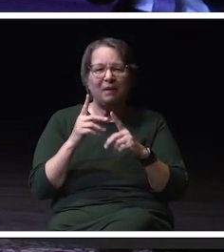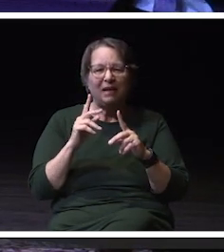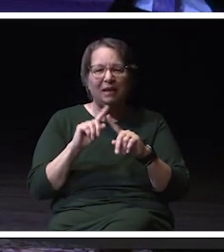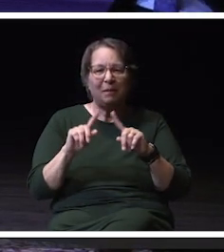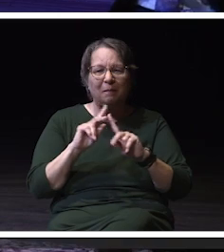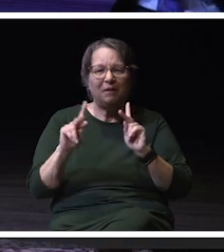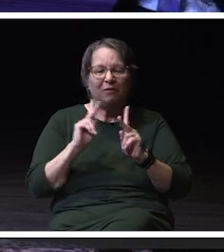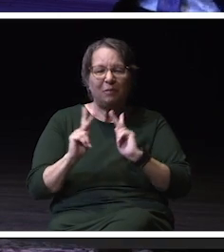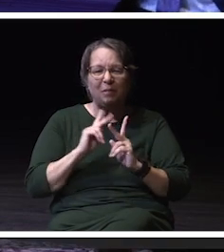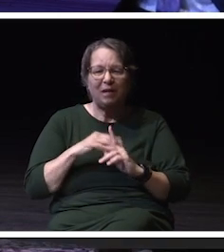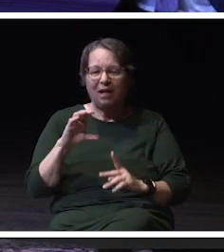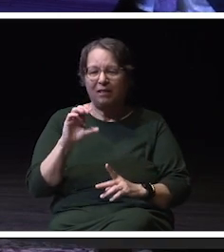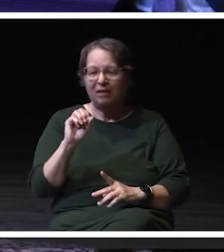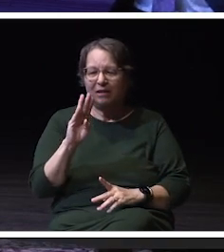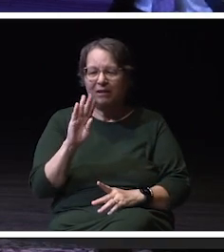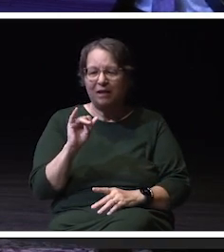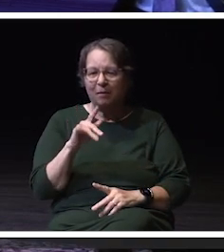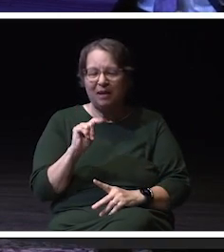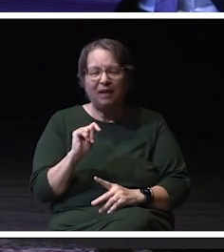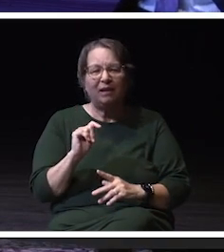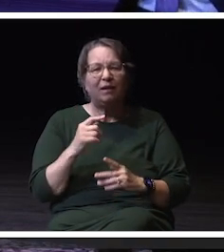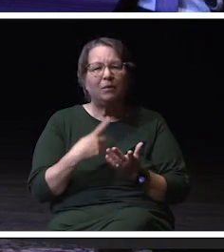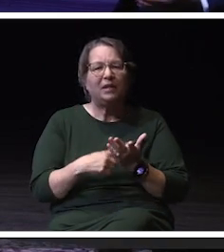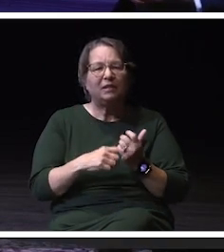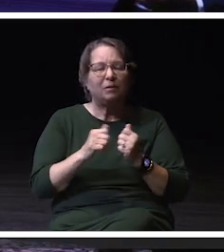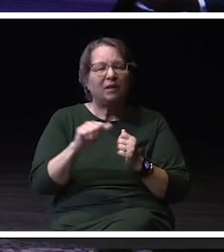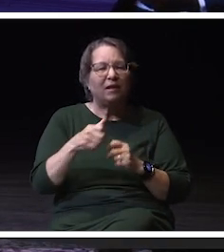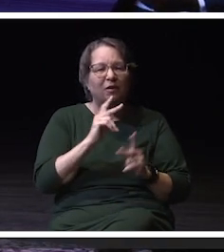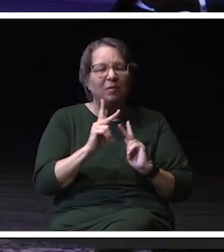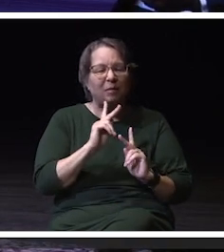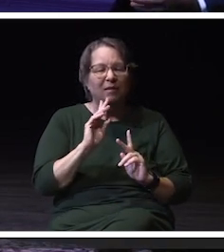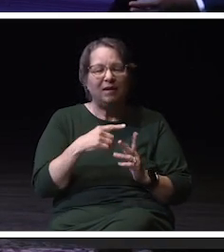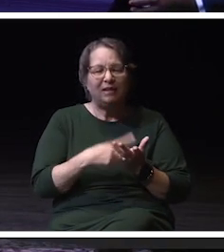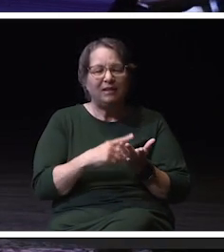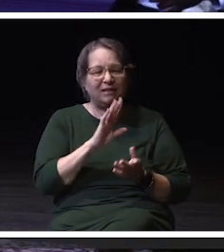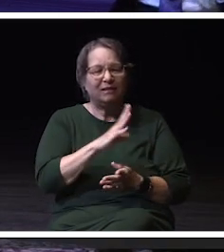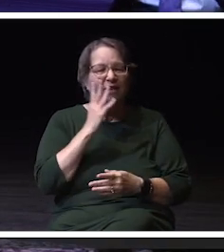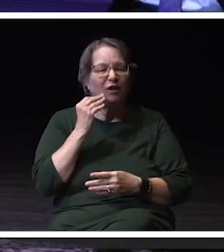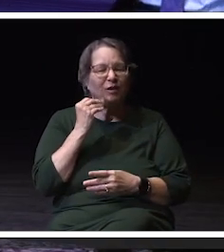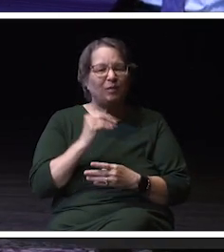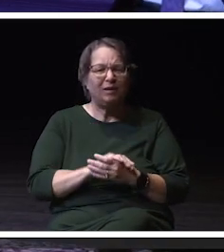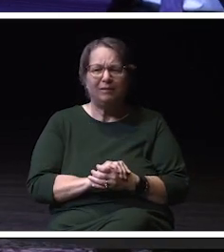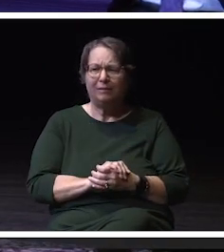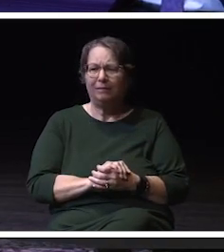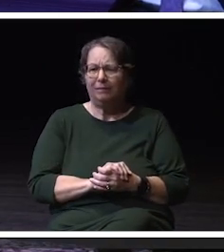When I talk to my friends at other institutions and they talk about their experiences, they're like, man, I went through four phone calls,